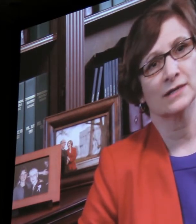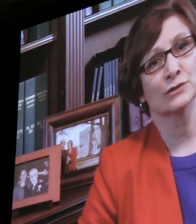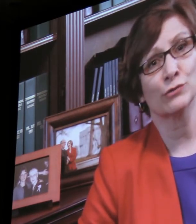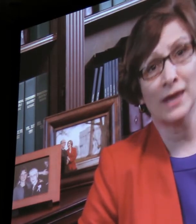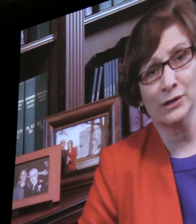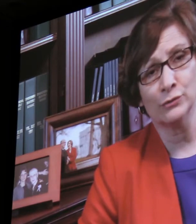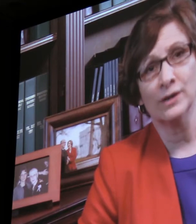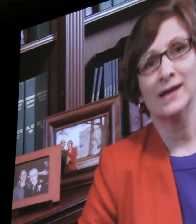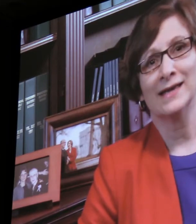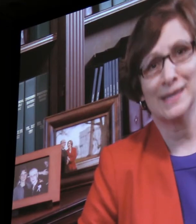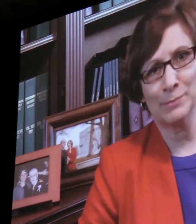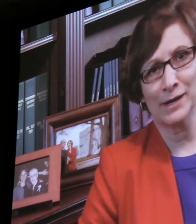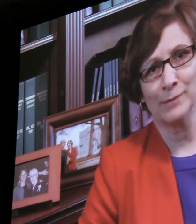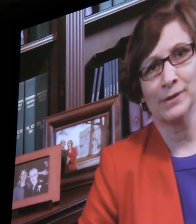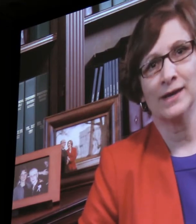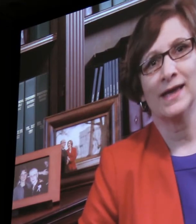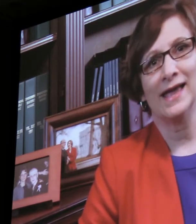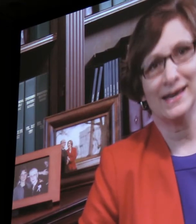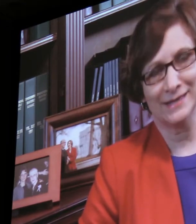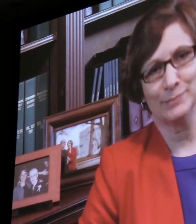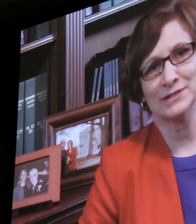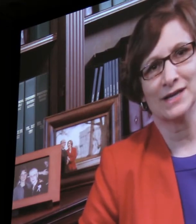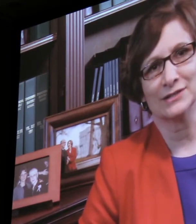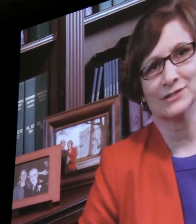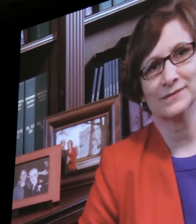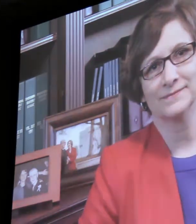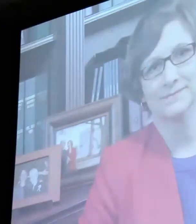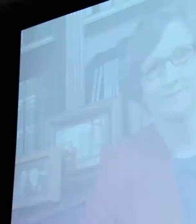So thank you, keep it up and keep in touch.